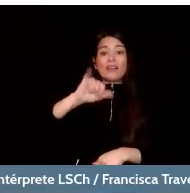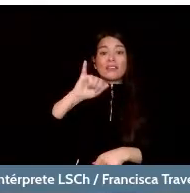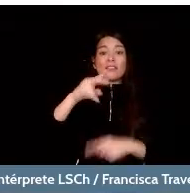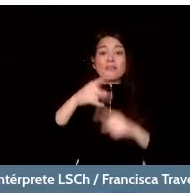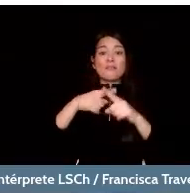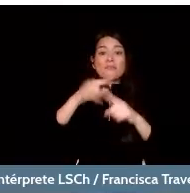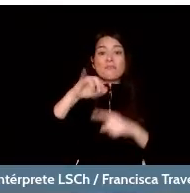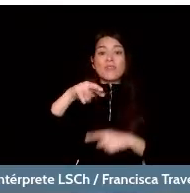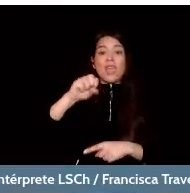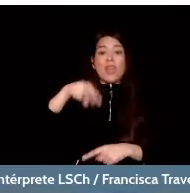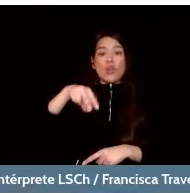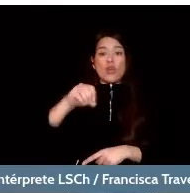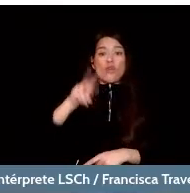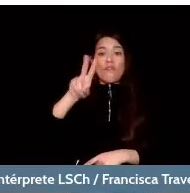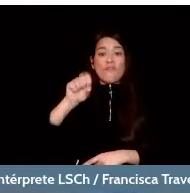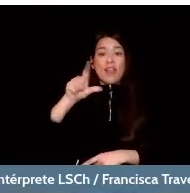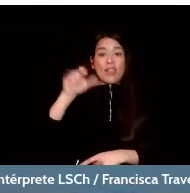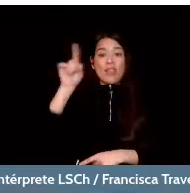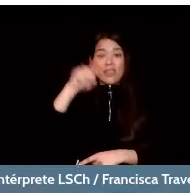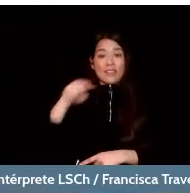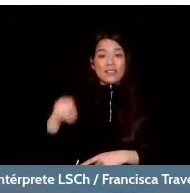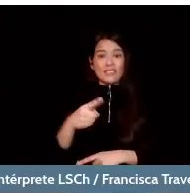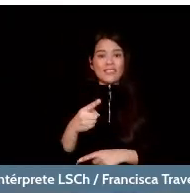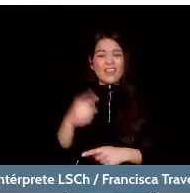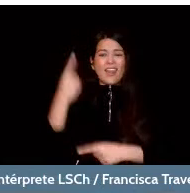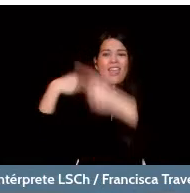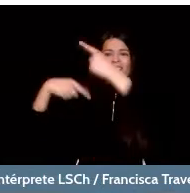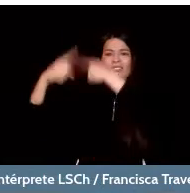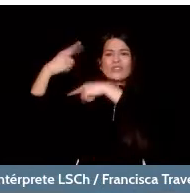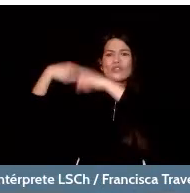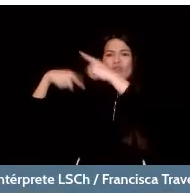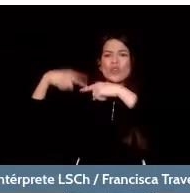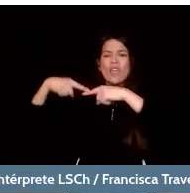the musical and political history of Chile intersect